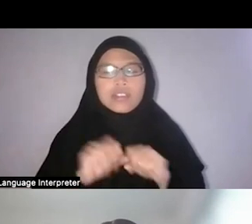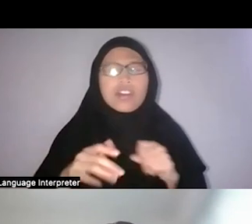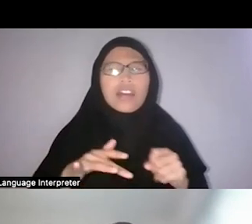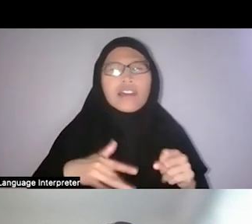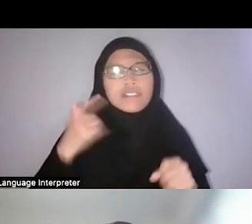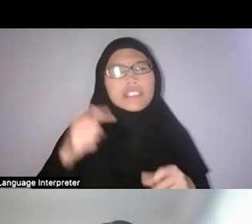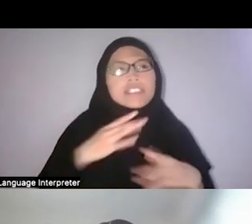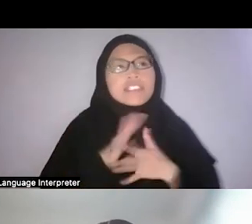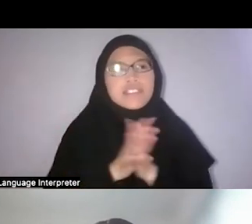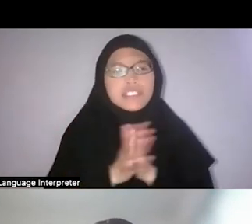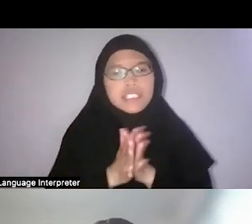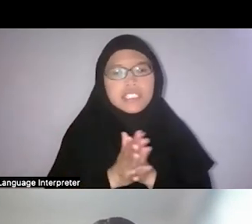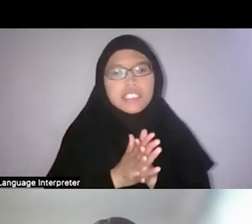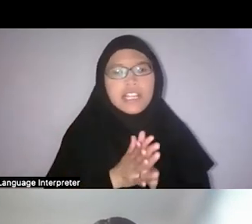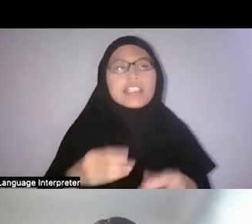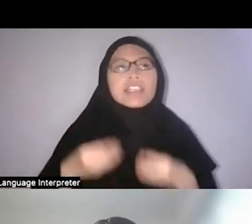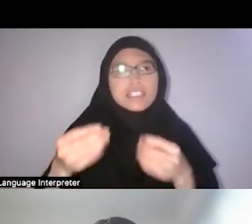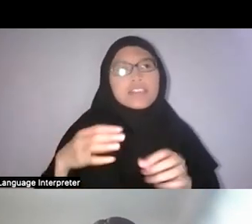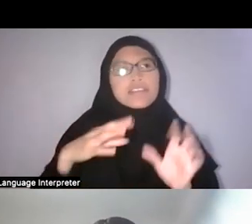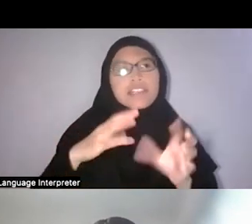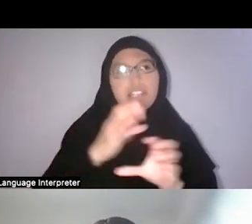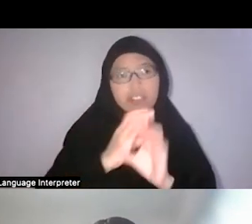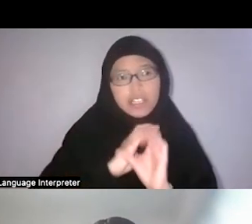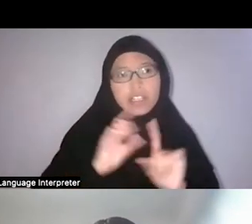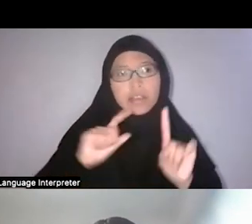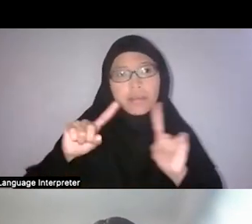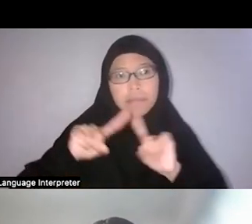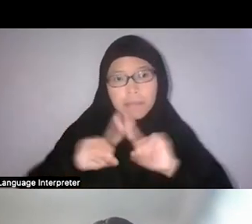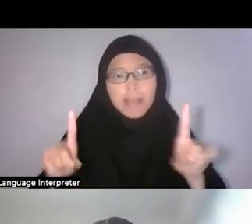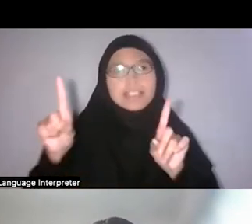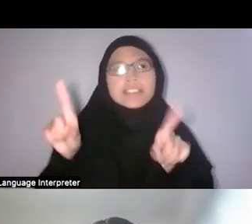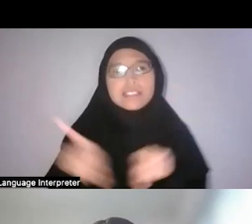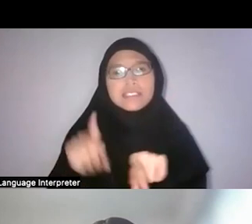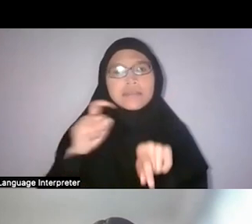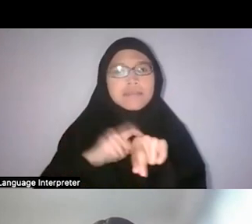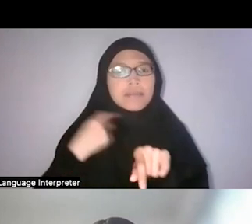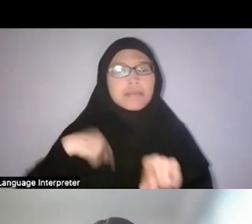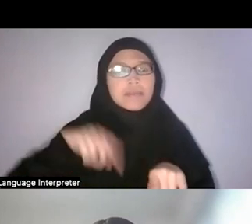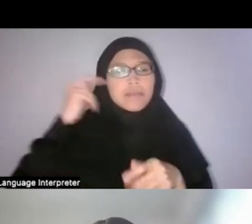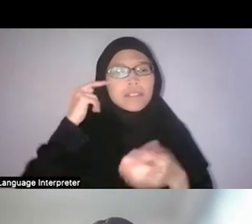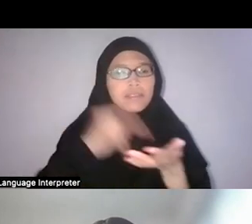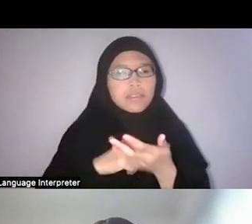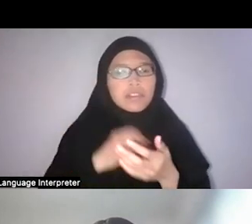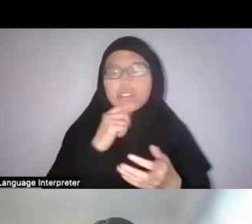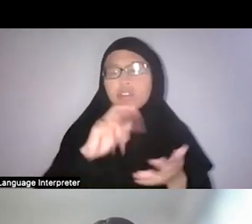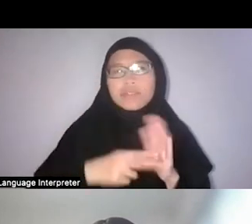but at the same time it is important for us to note that this does not mean that they found everything about Malay medicine